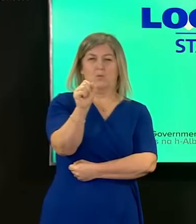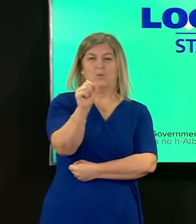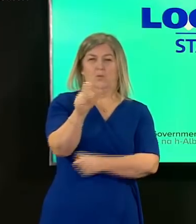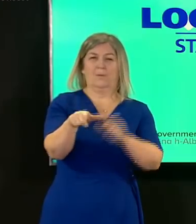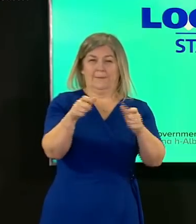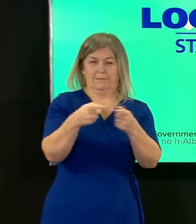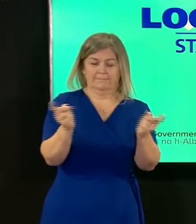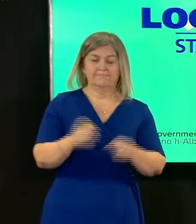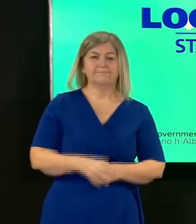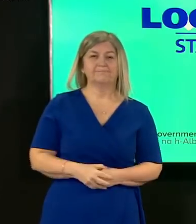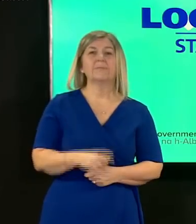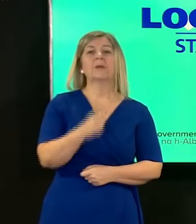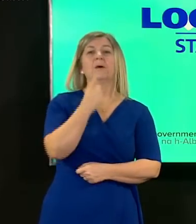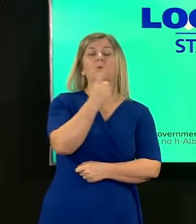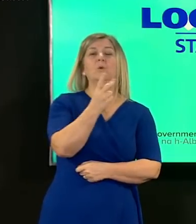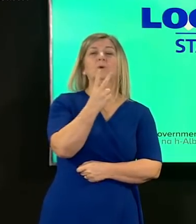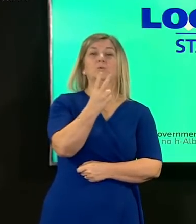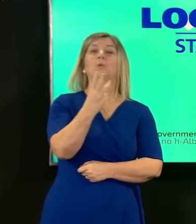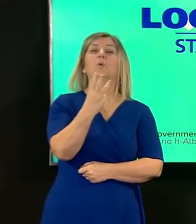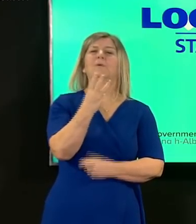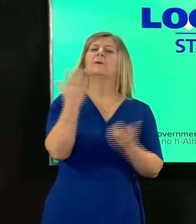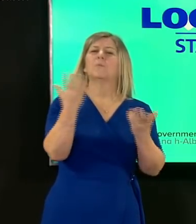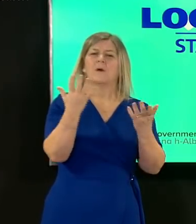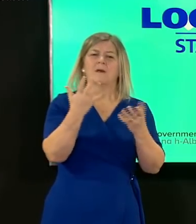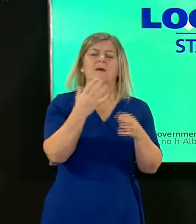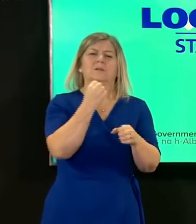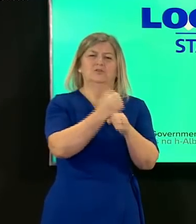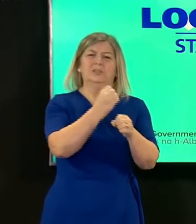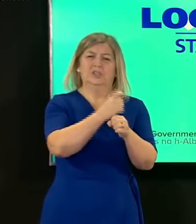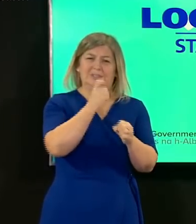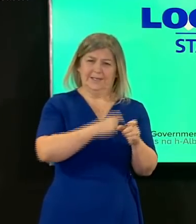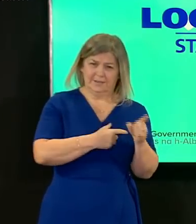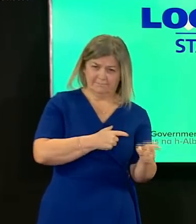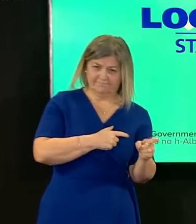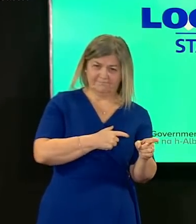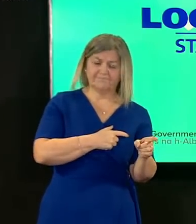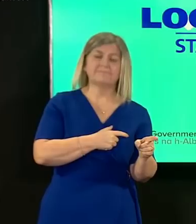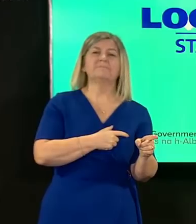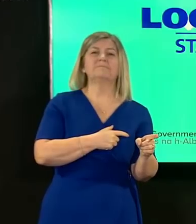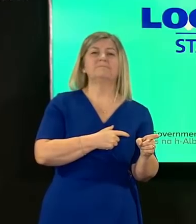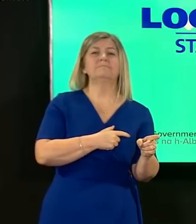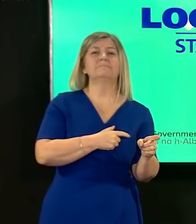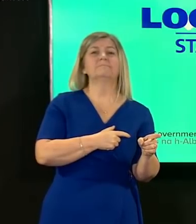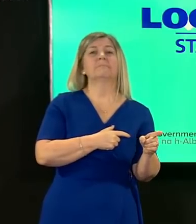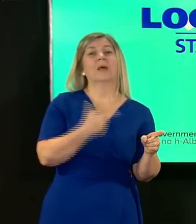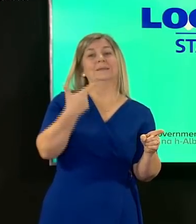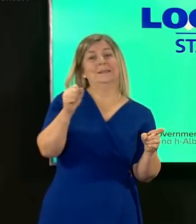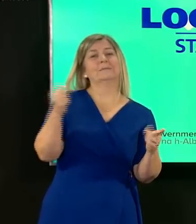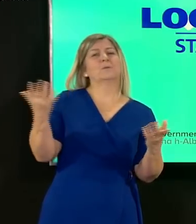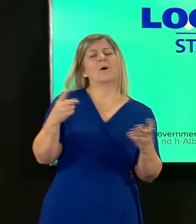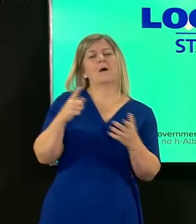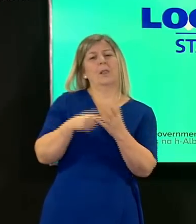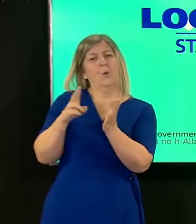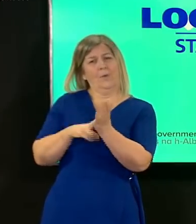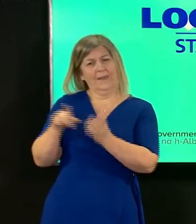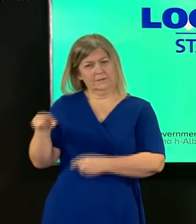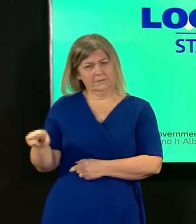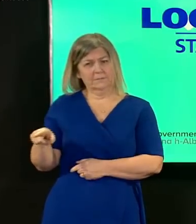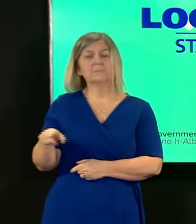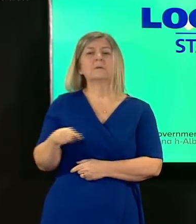123 of those new cases were in greater glasgow and clyde 70 in lothian and 51 in lanarkshire